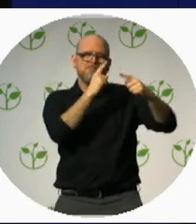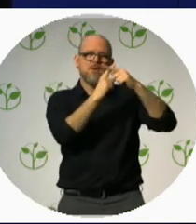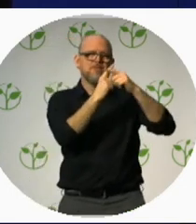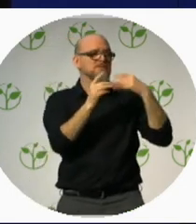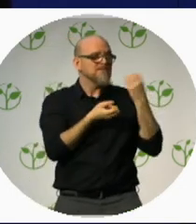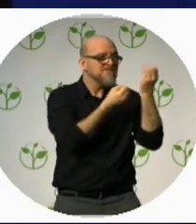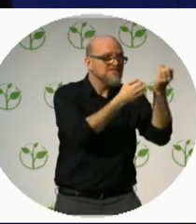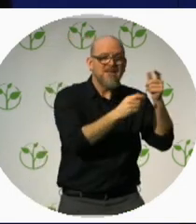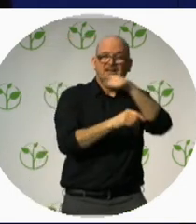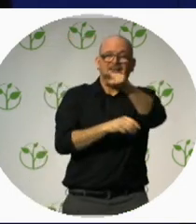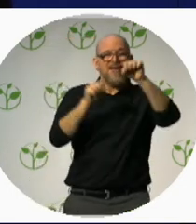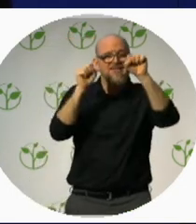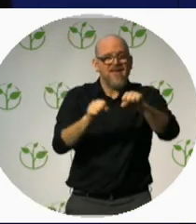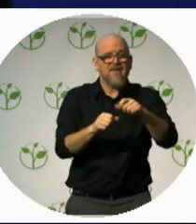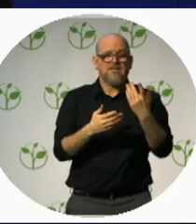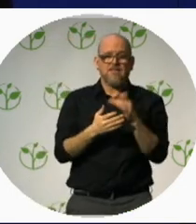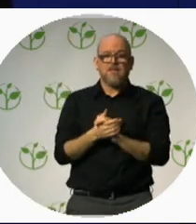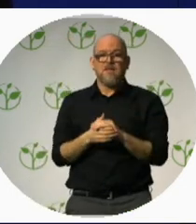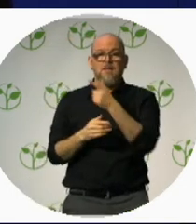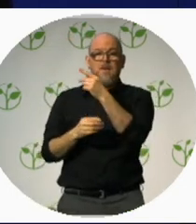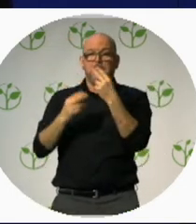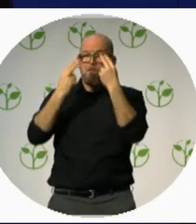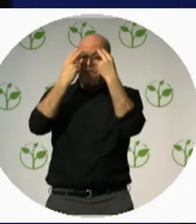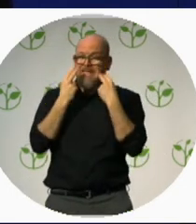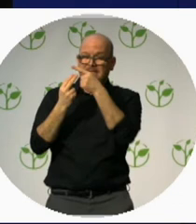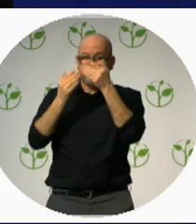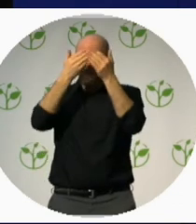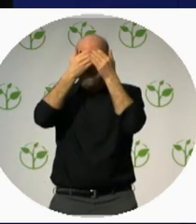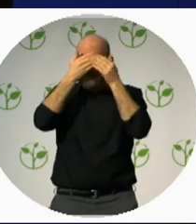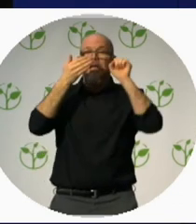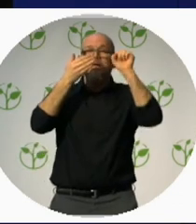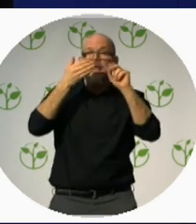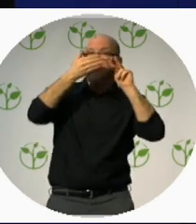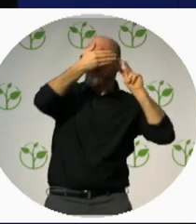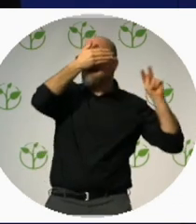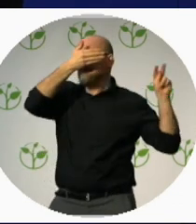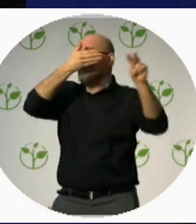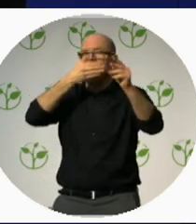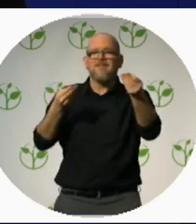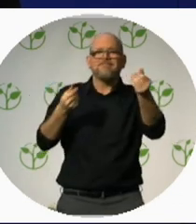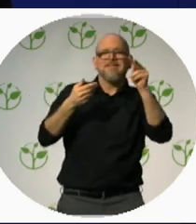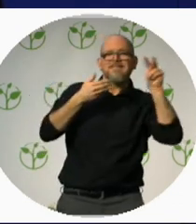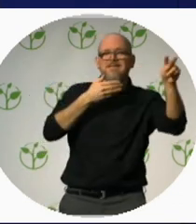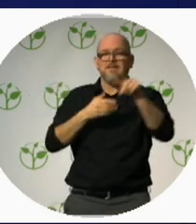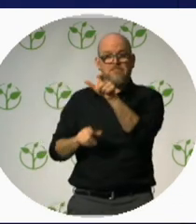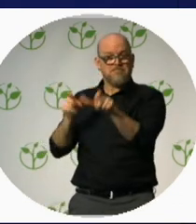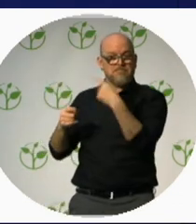Kimberley, visioneer: Moved it. Daniel Kish – I did Michelle – Student visioneer: These skills are things that blind people don’t typically have access to.